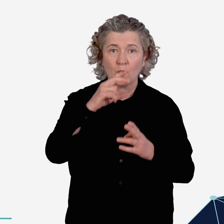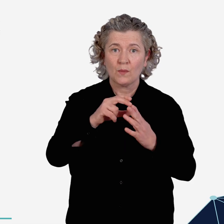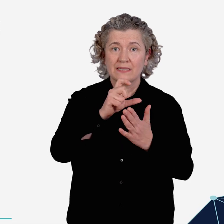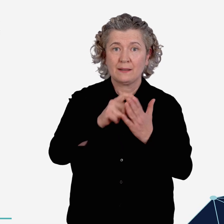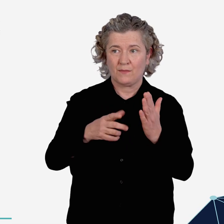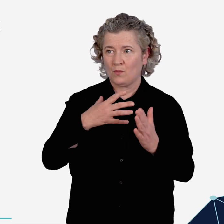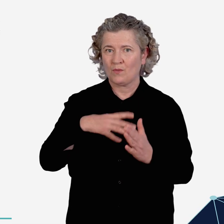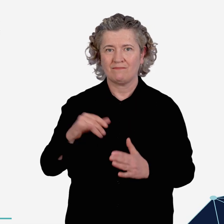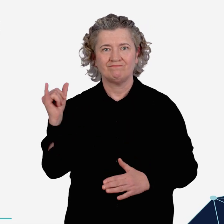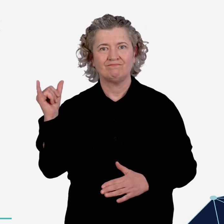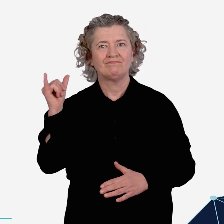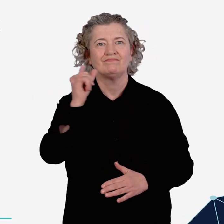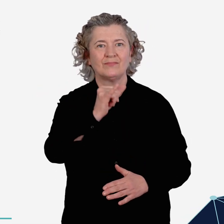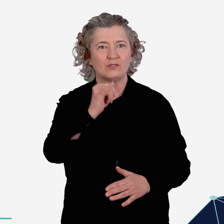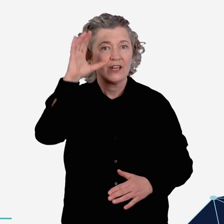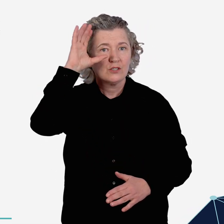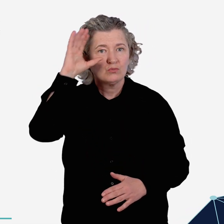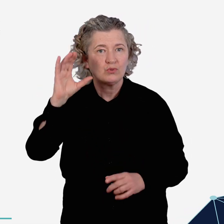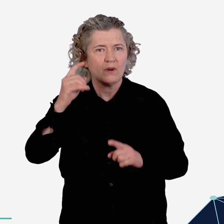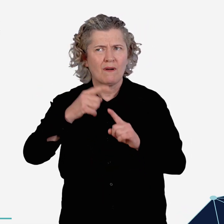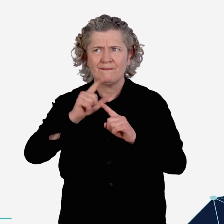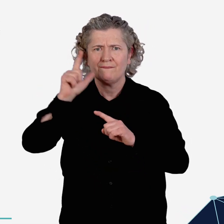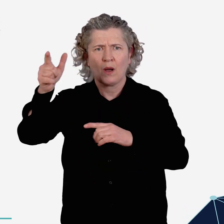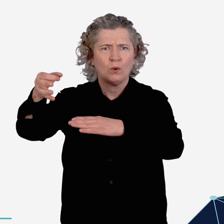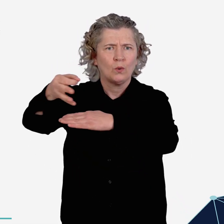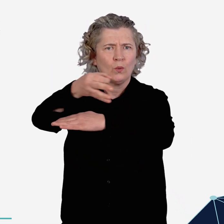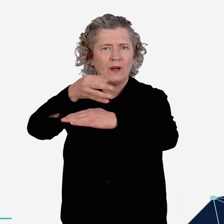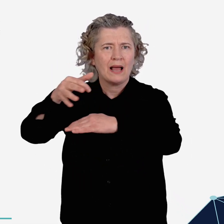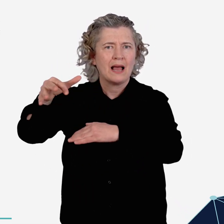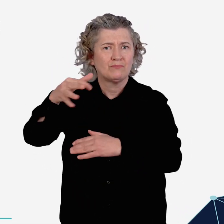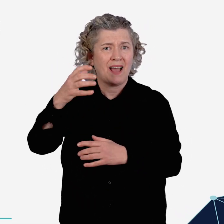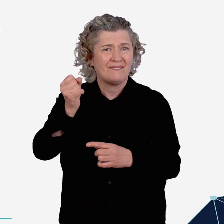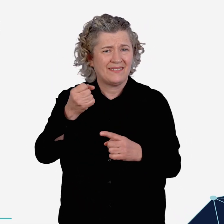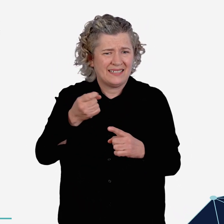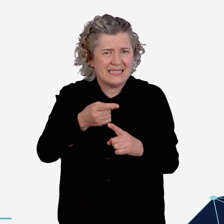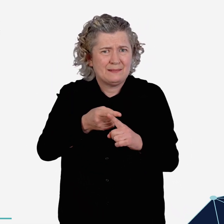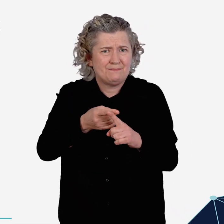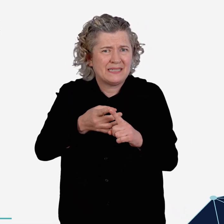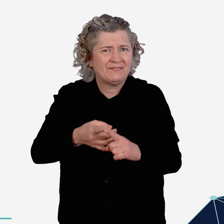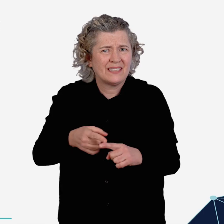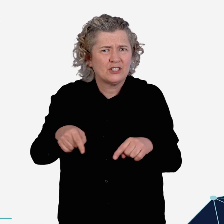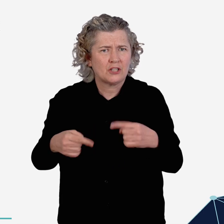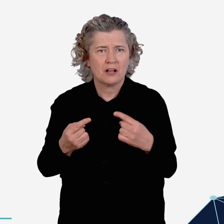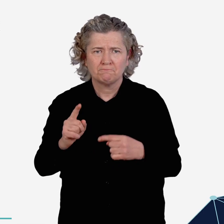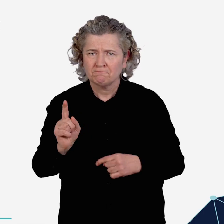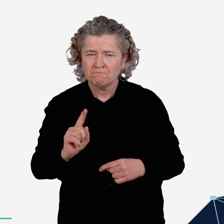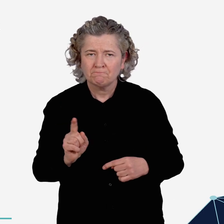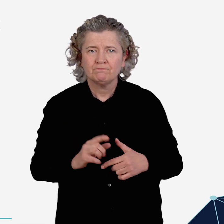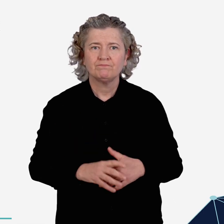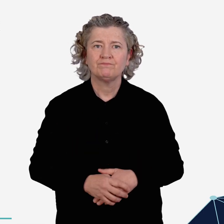What are the specific challenges faced by people with disability wishing to travel by air in regional and remote areas?